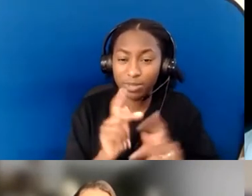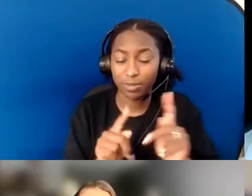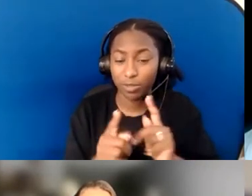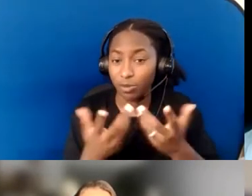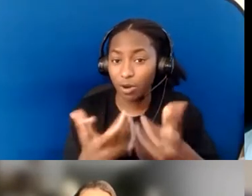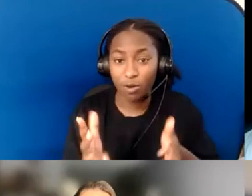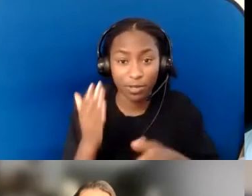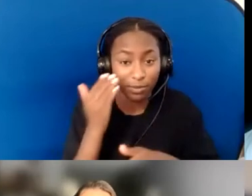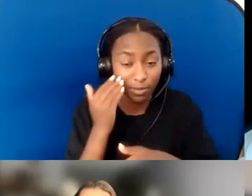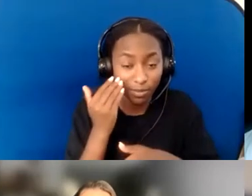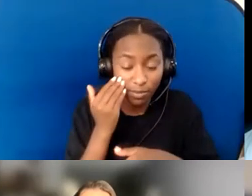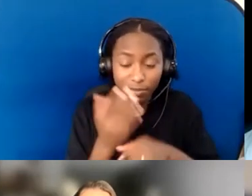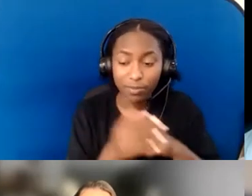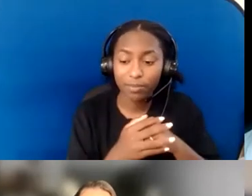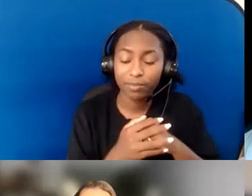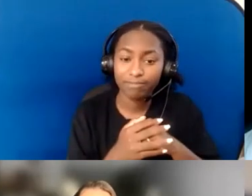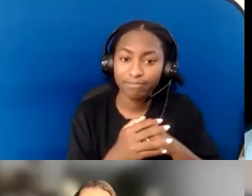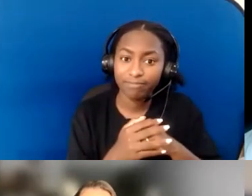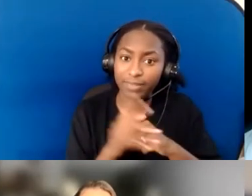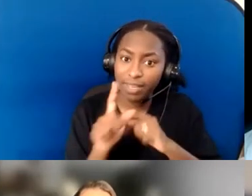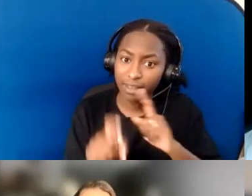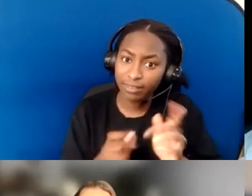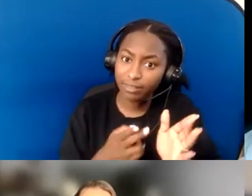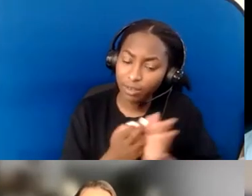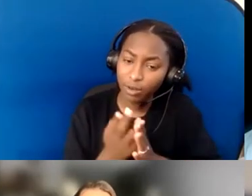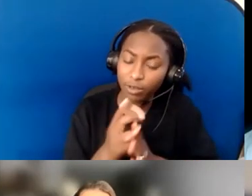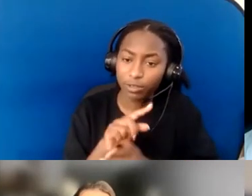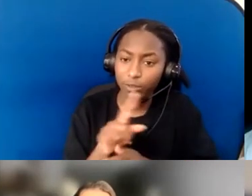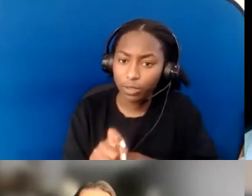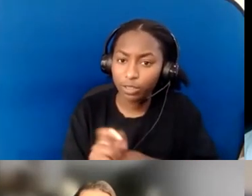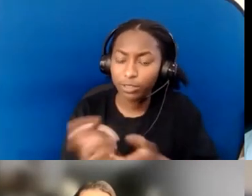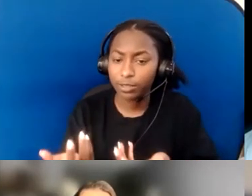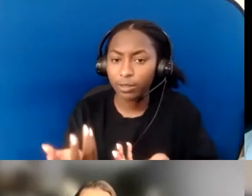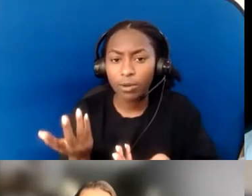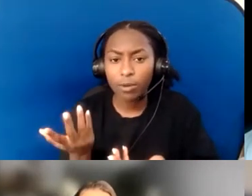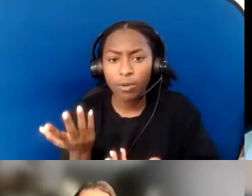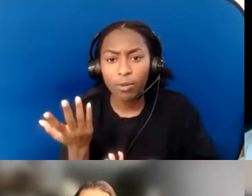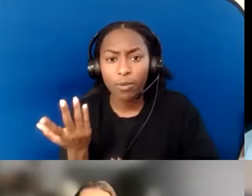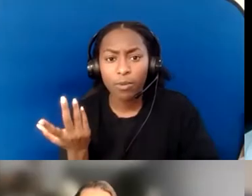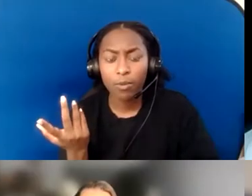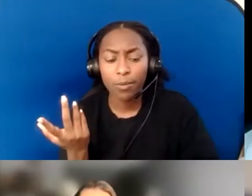Ask some honest questions: "What motivates you to give?" and "Where's your heart?"